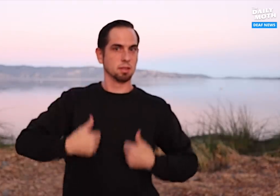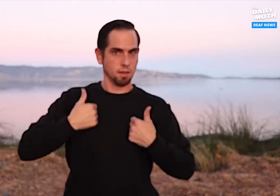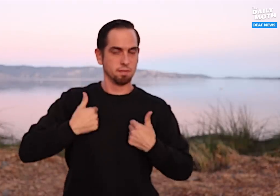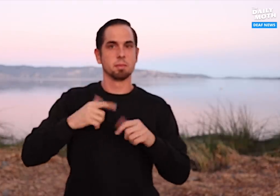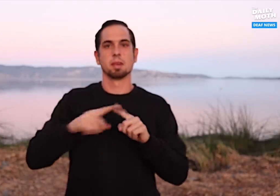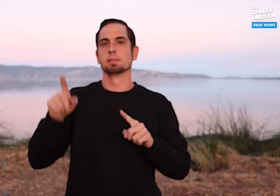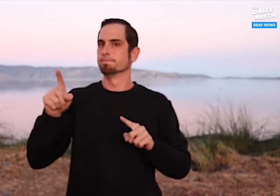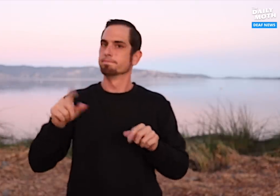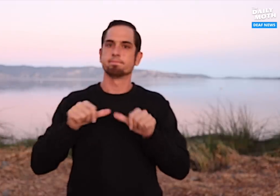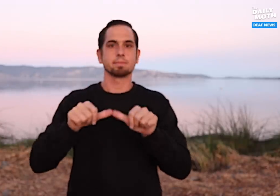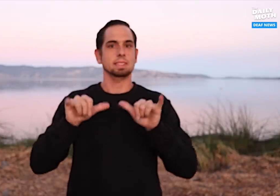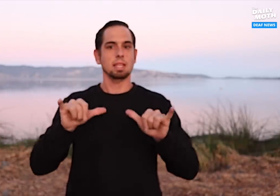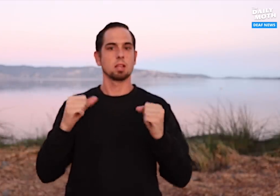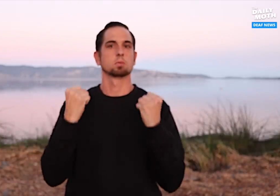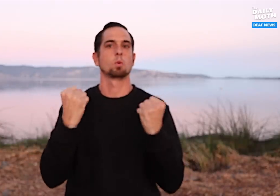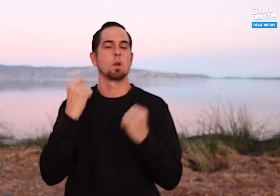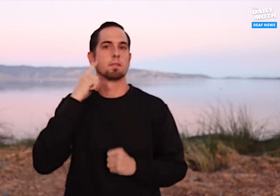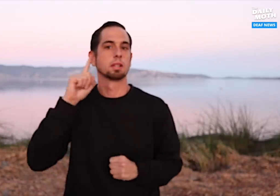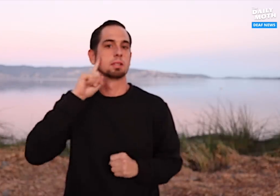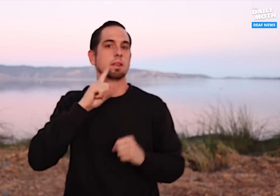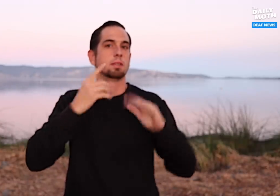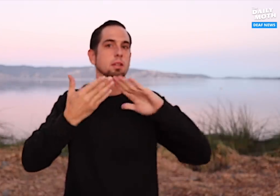but that he is staying strong for the deaf community and